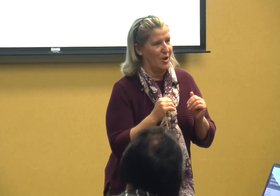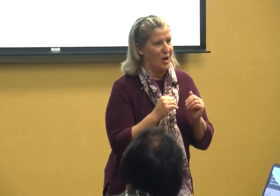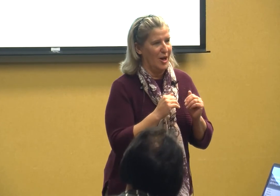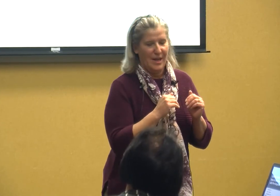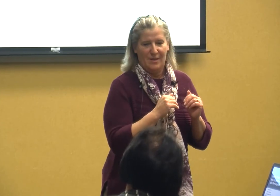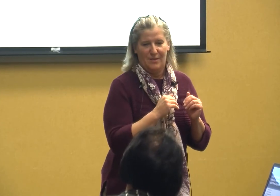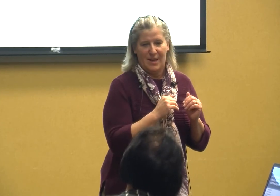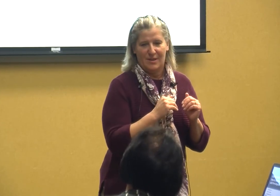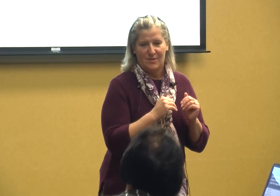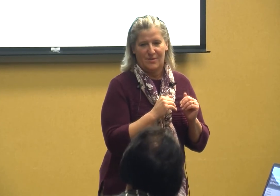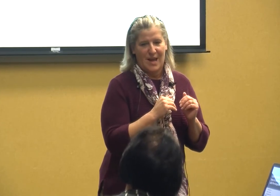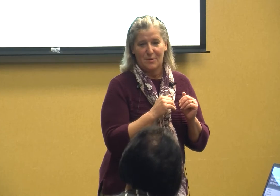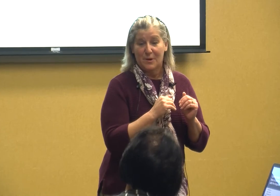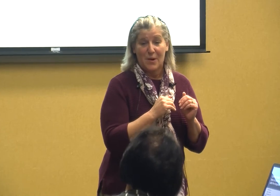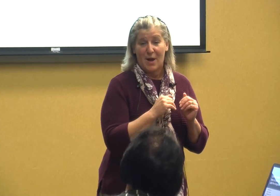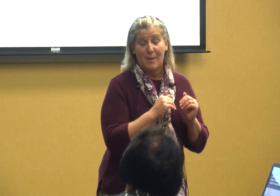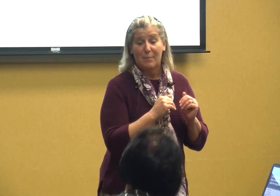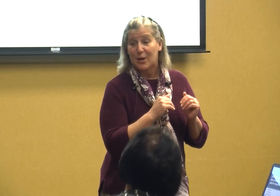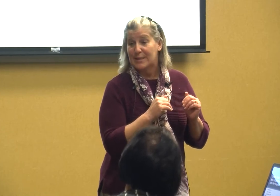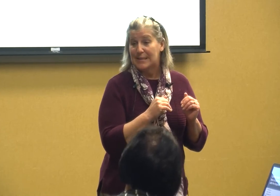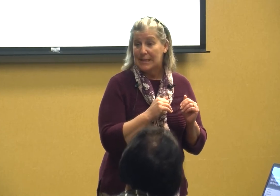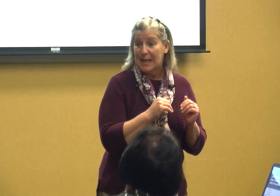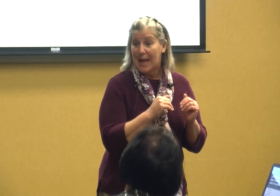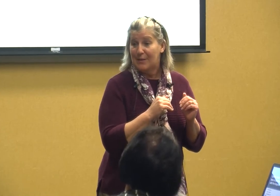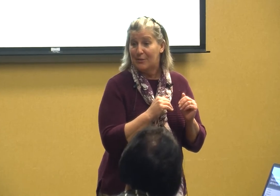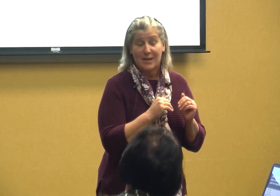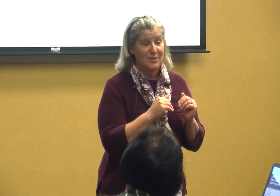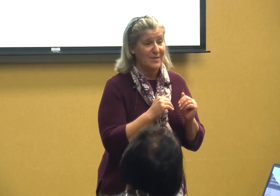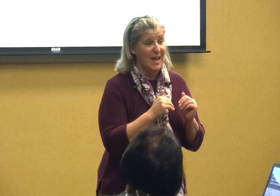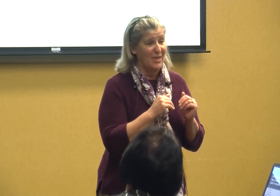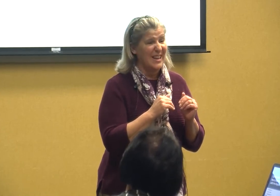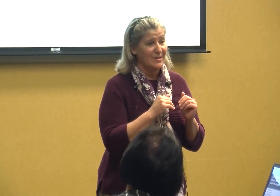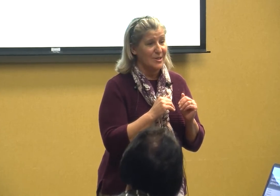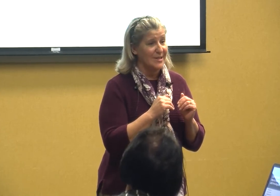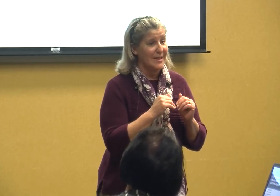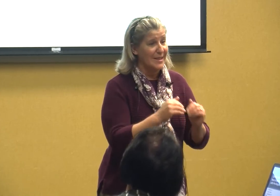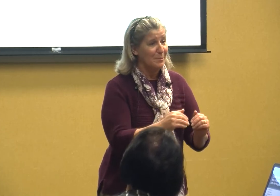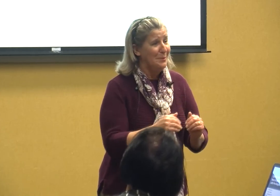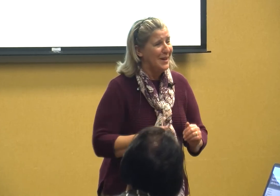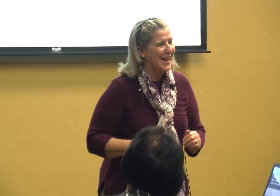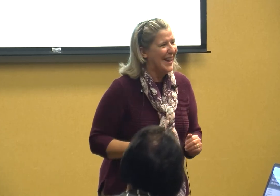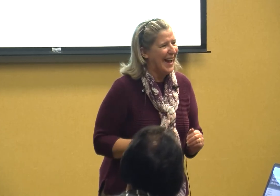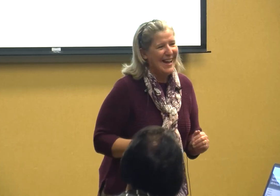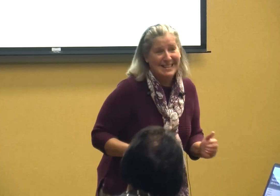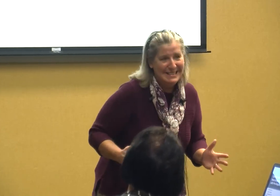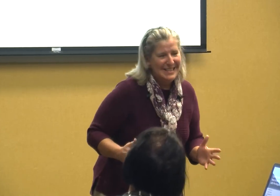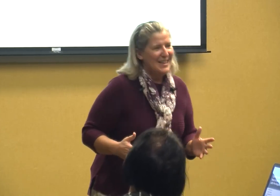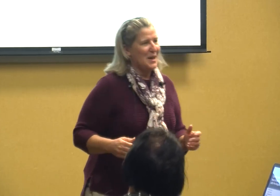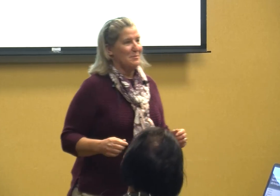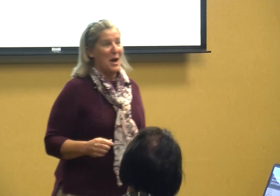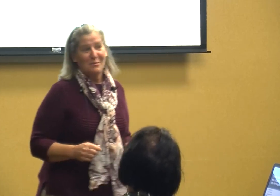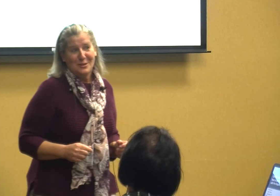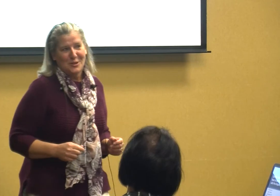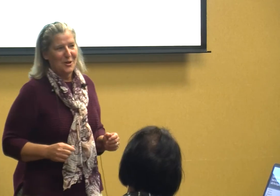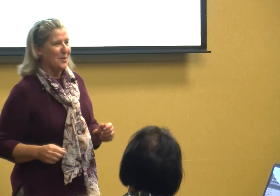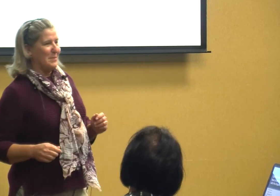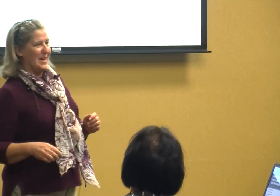he just I don't know how my parents did that they just I think just sent him I'm not real sure but